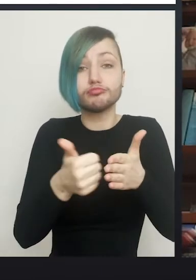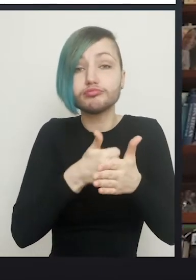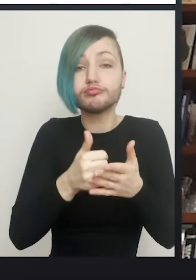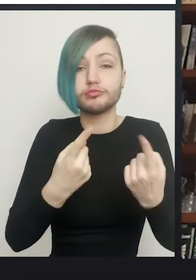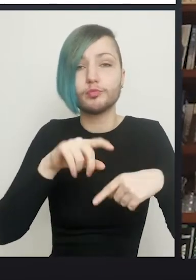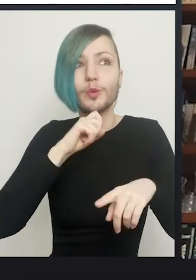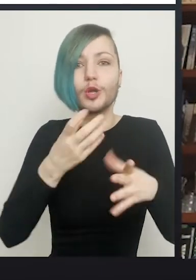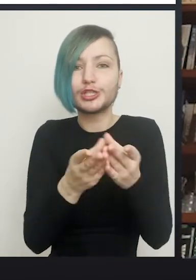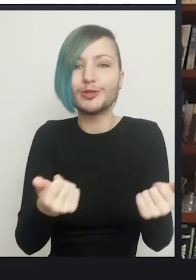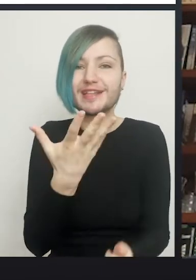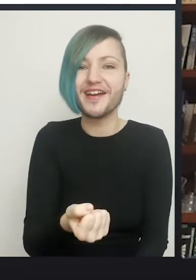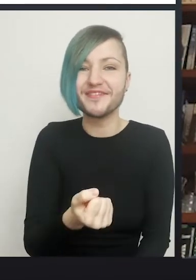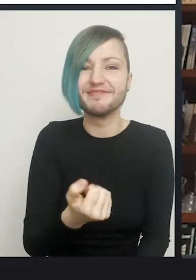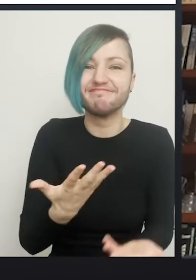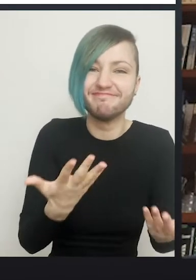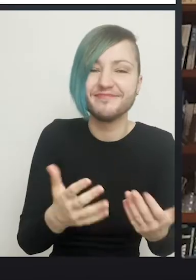Yes, I mean in some ways it's a good thing that it is so